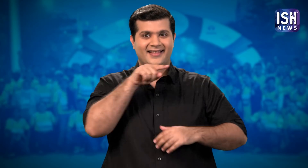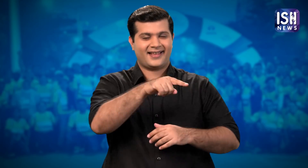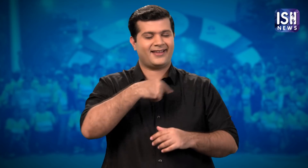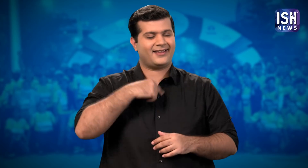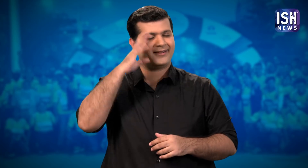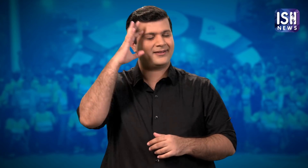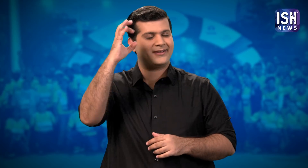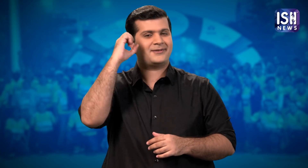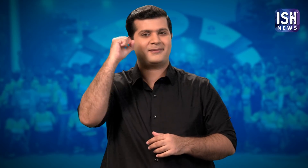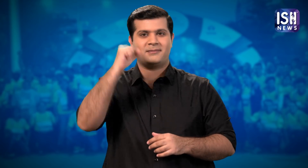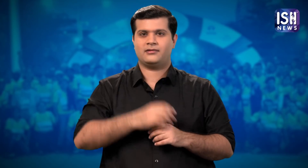I remember it very well.